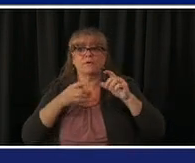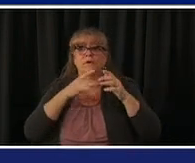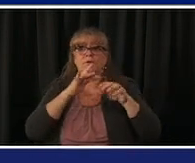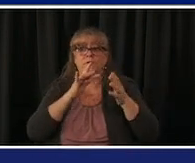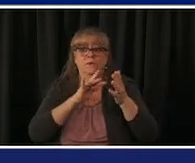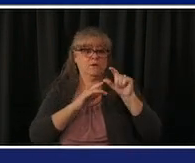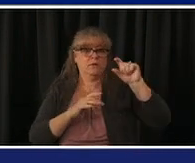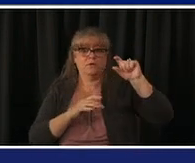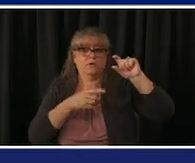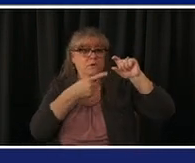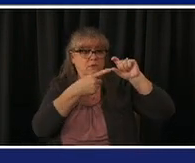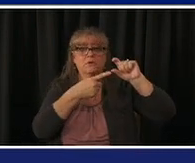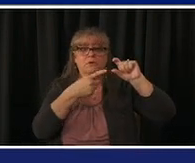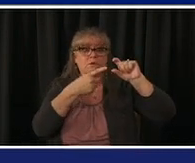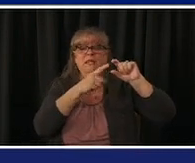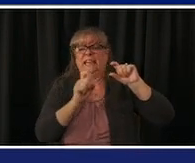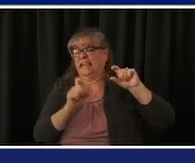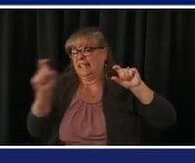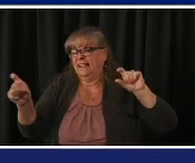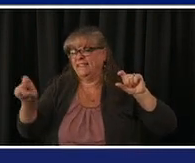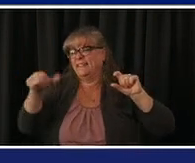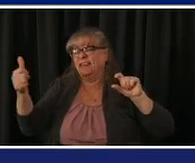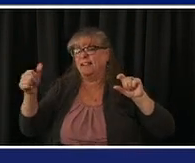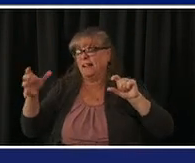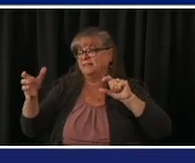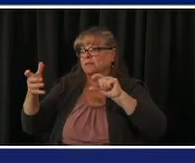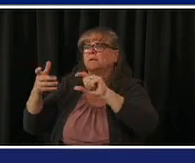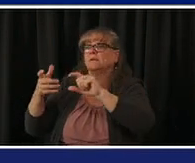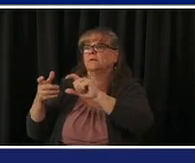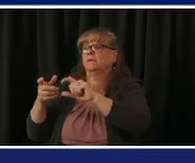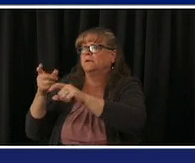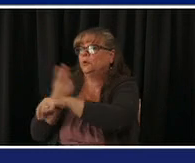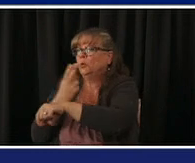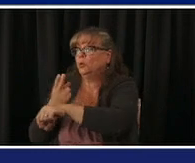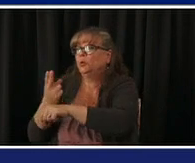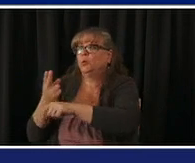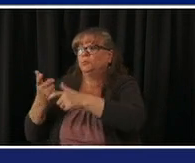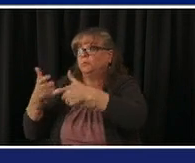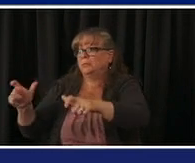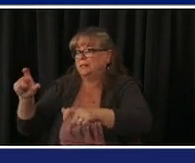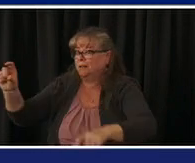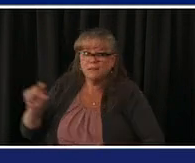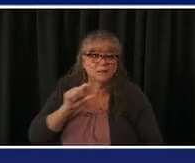very flexible they're nowhere near their maximum and we can add additional doses into those and